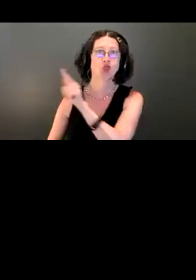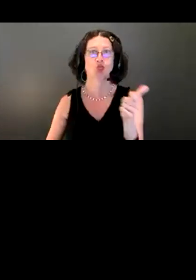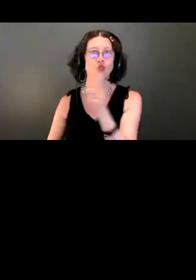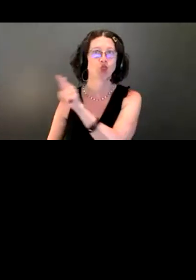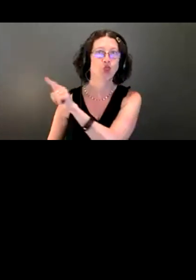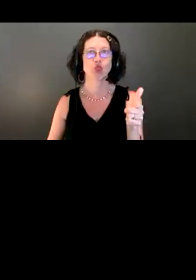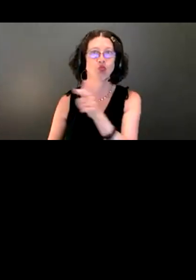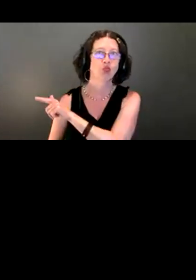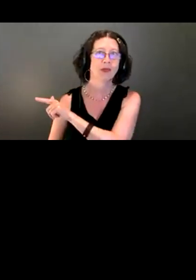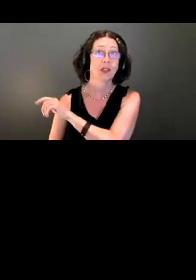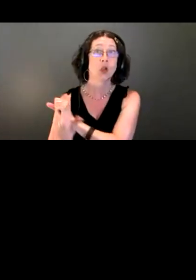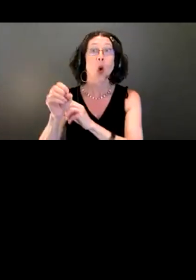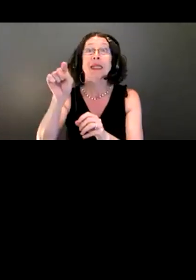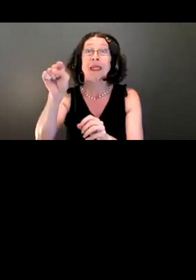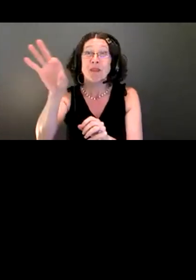So selecting view participants with video on will make sure